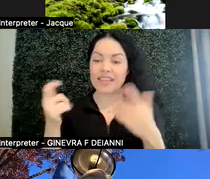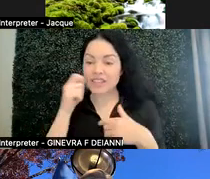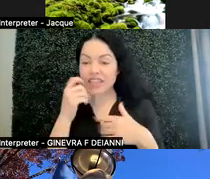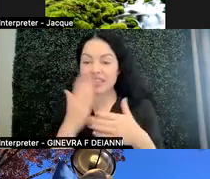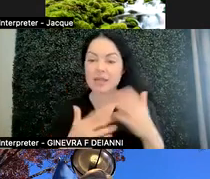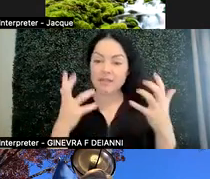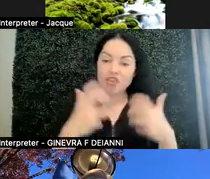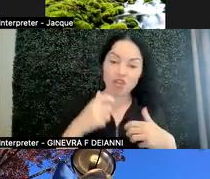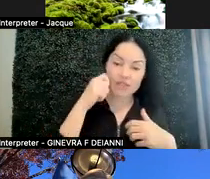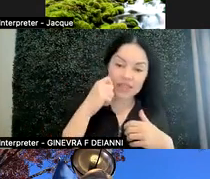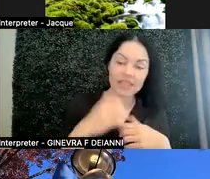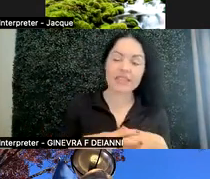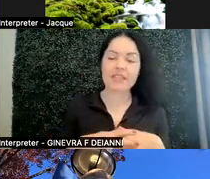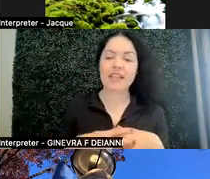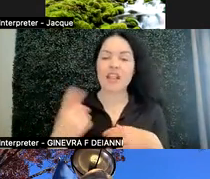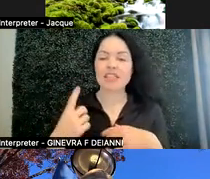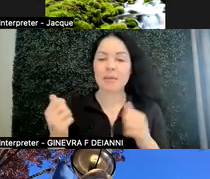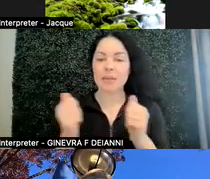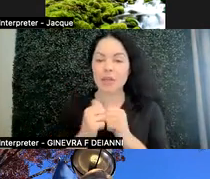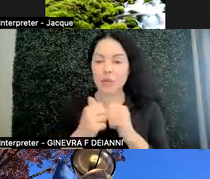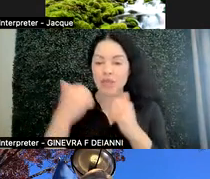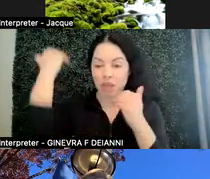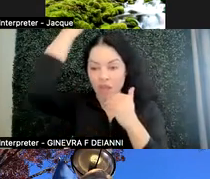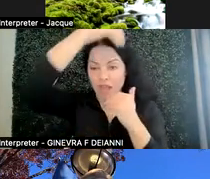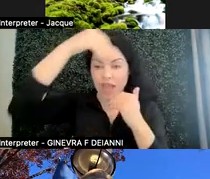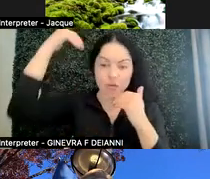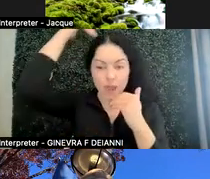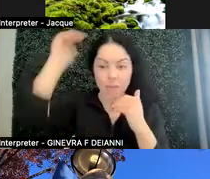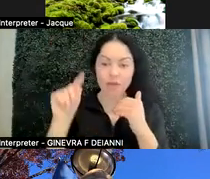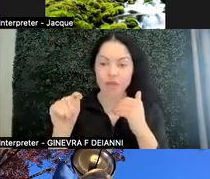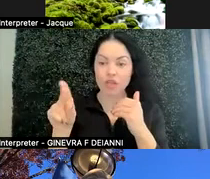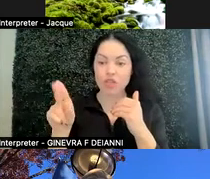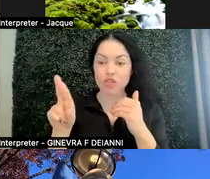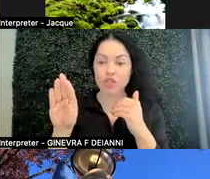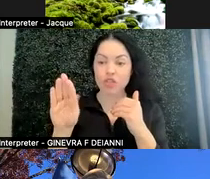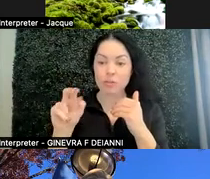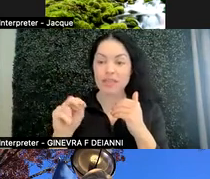There's someone with a head wrap or a turban. Someone with an afro.